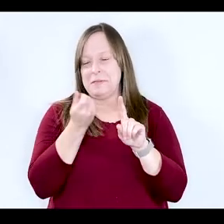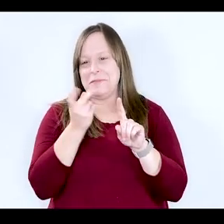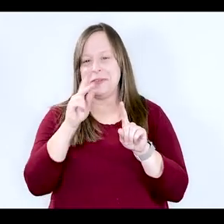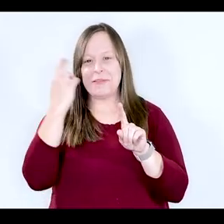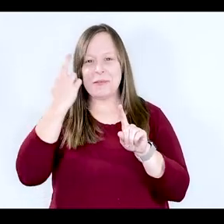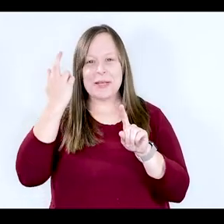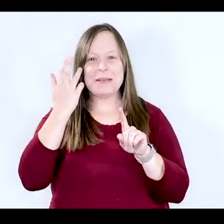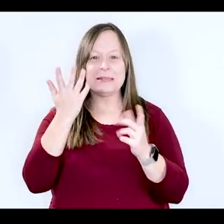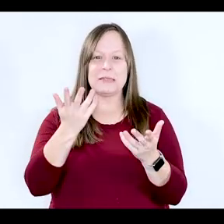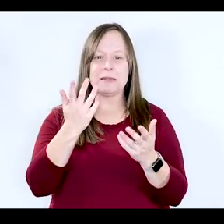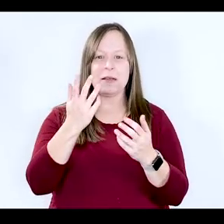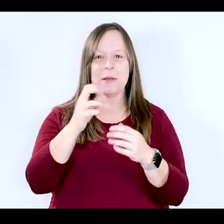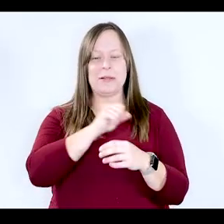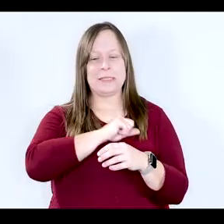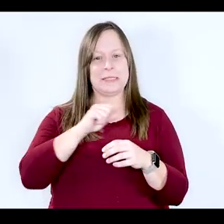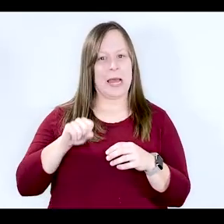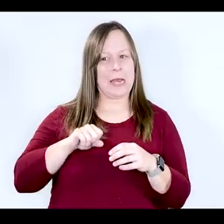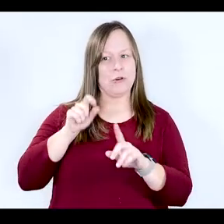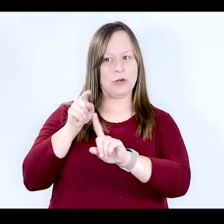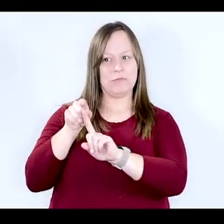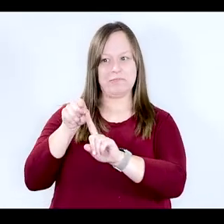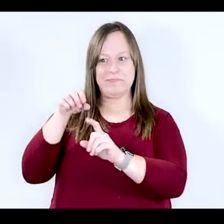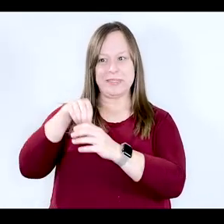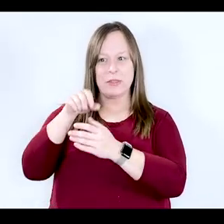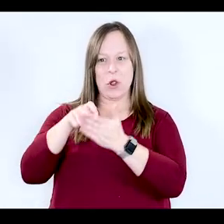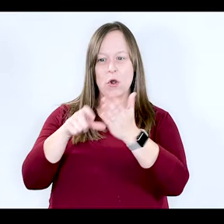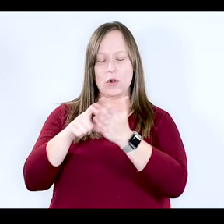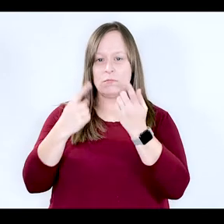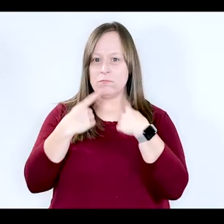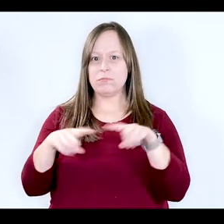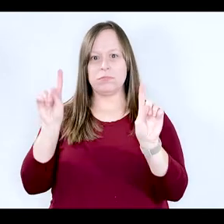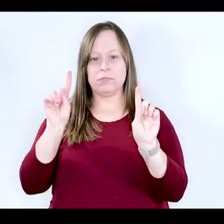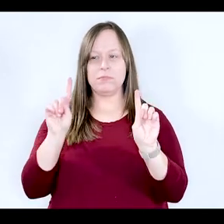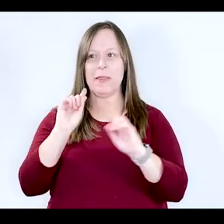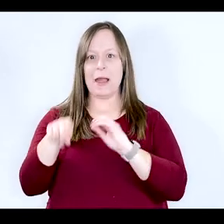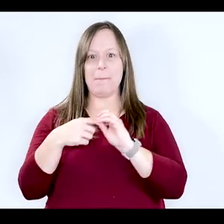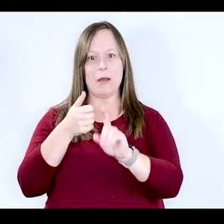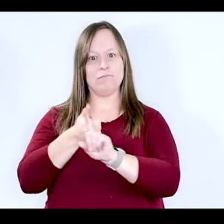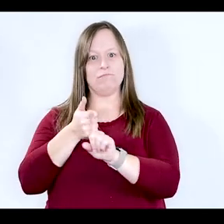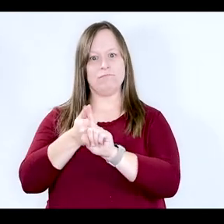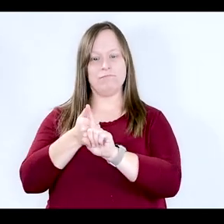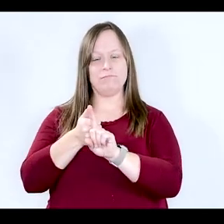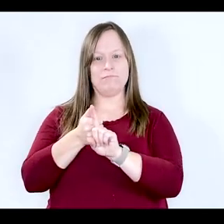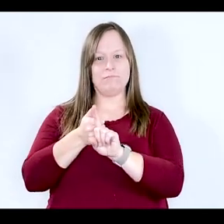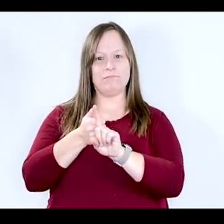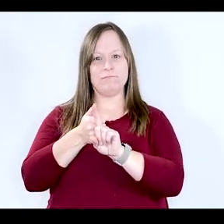considering that Senator Harckham had come out pretty vocally about some of his own